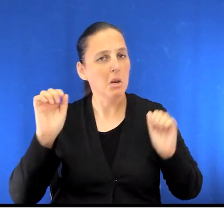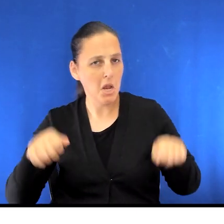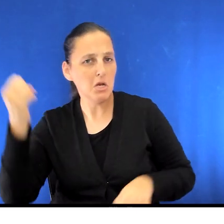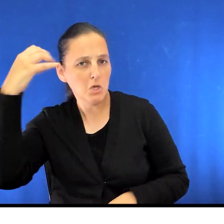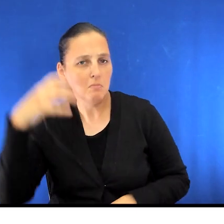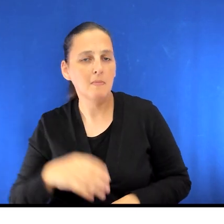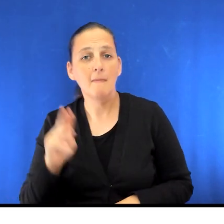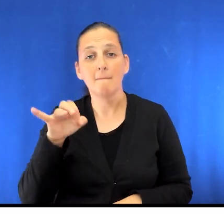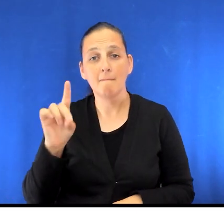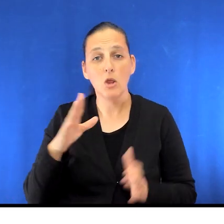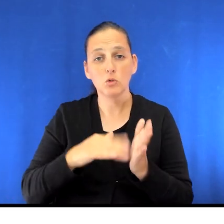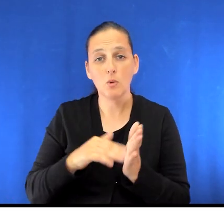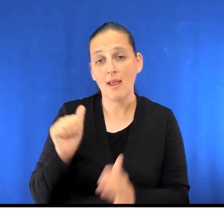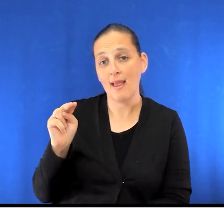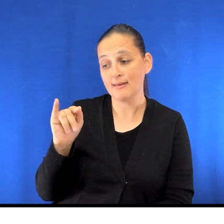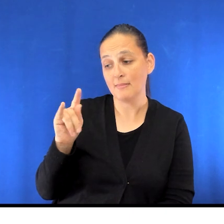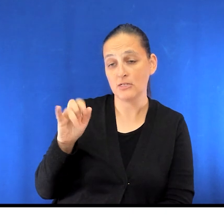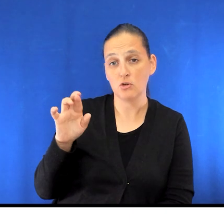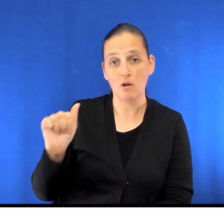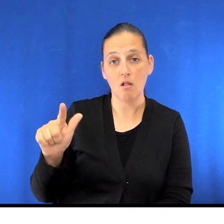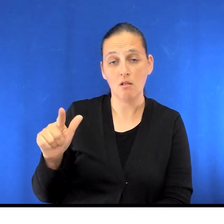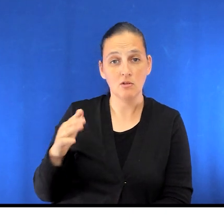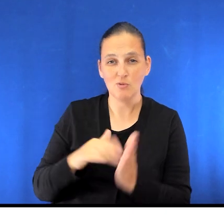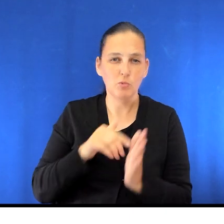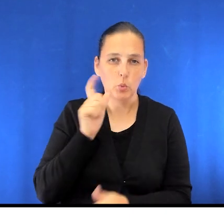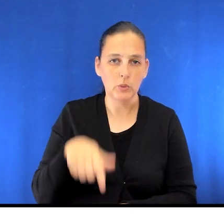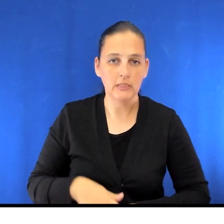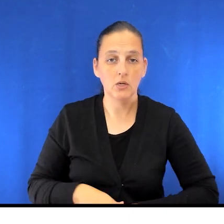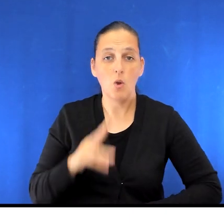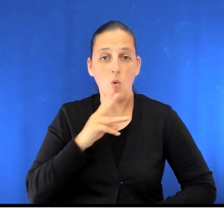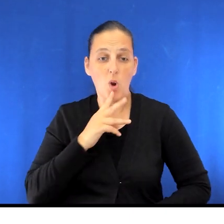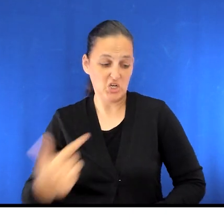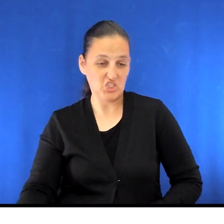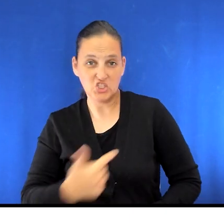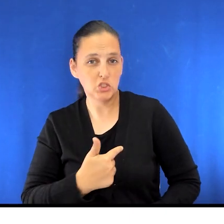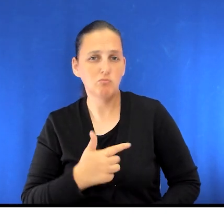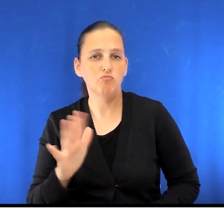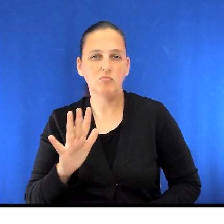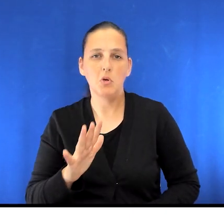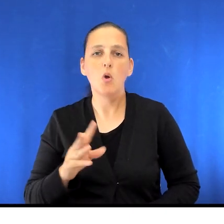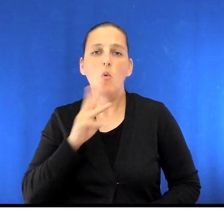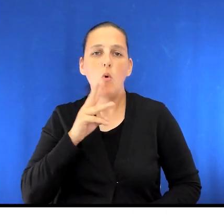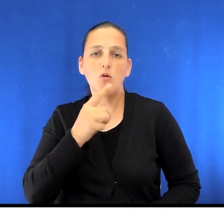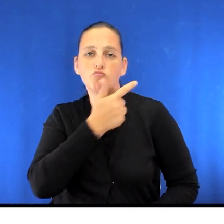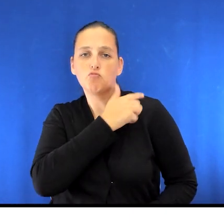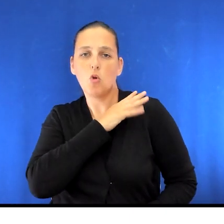Antibacterial soap is not needed. Avoid spraying water directly onto your incisions. But it's okay to have water run over them.